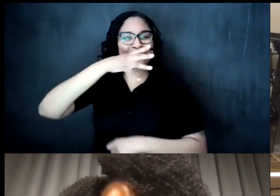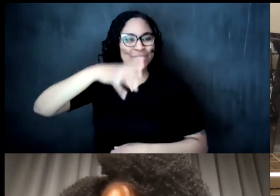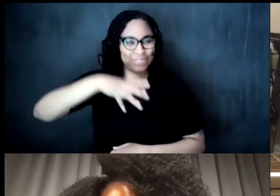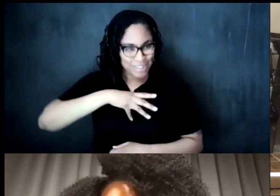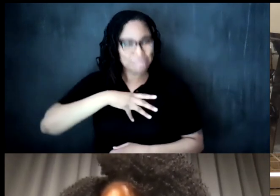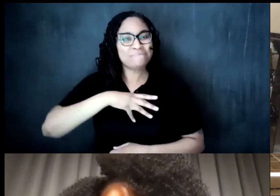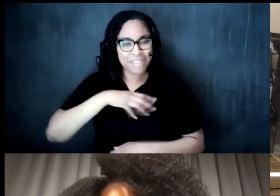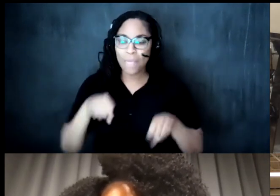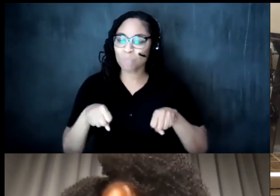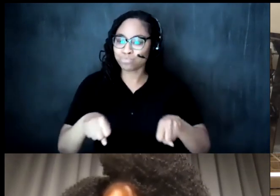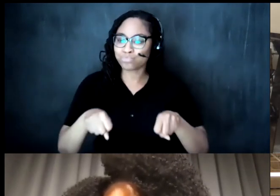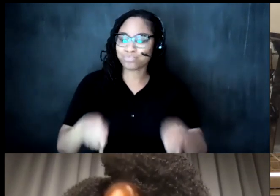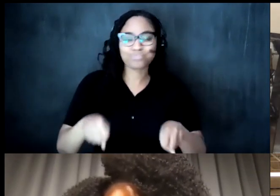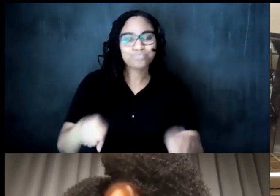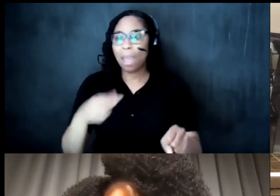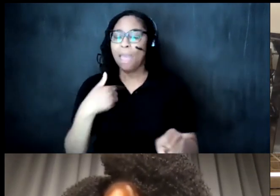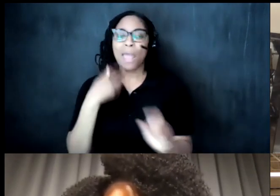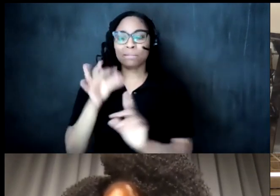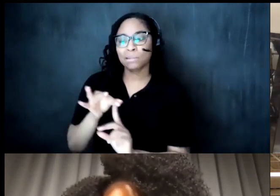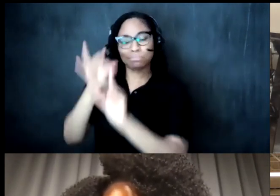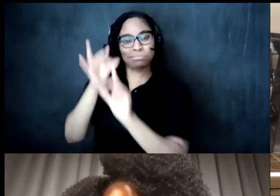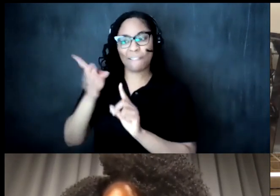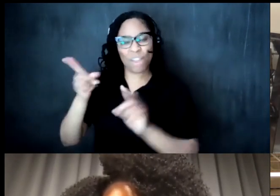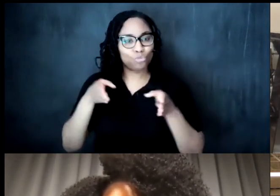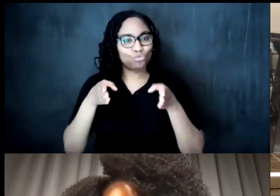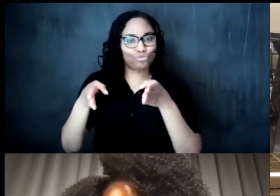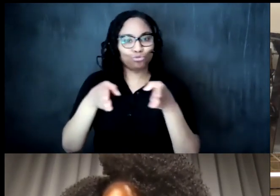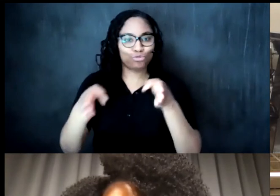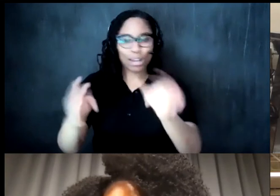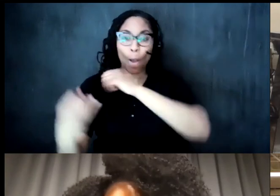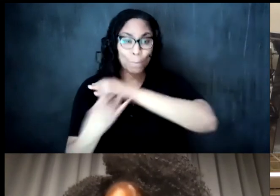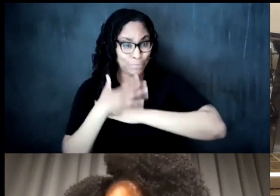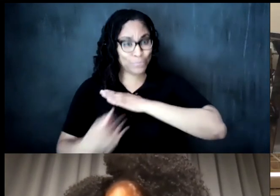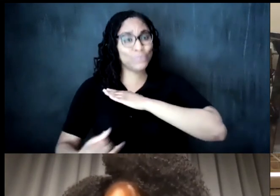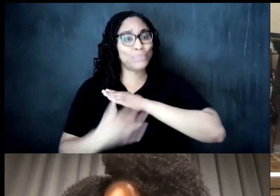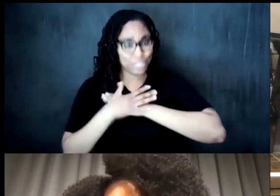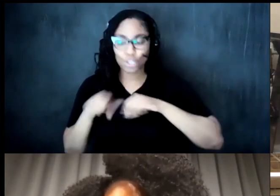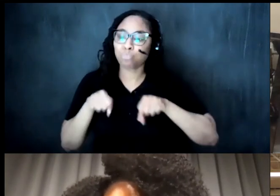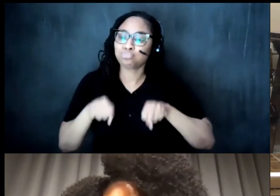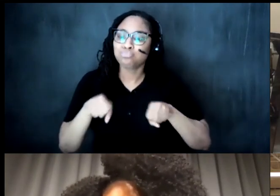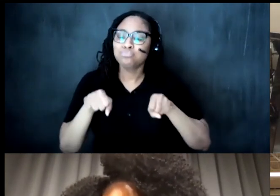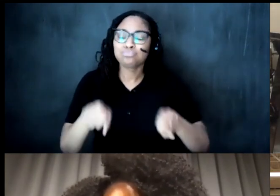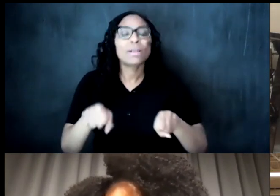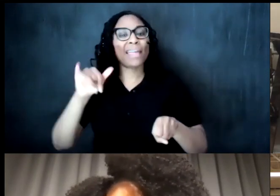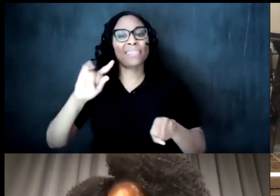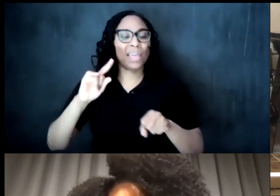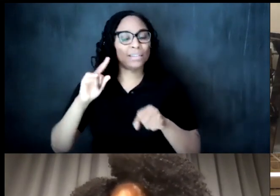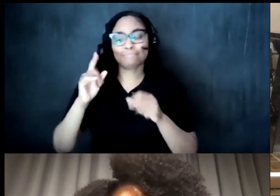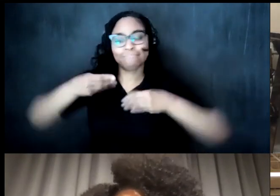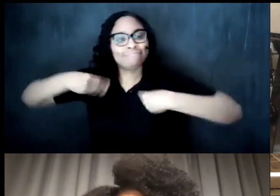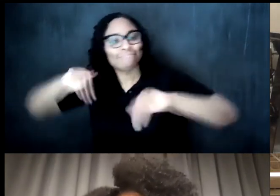your tea experience um on the street and on the beaches um they do sell it's kind of like